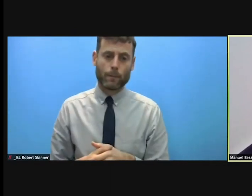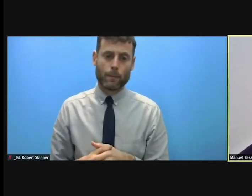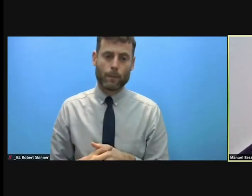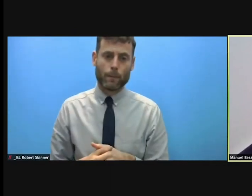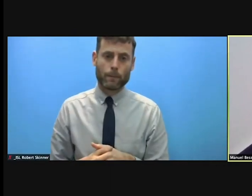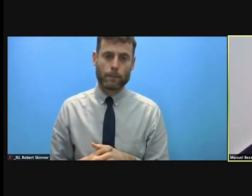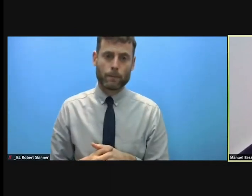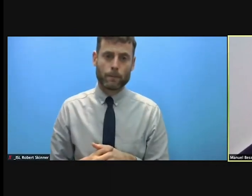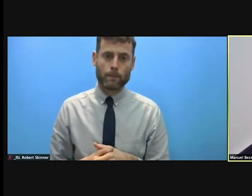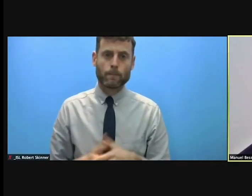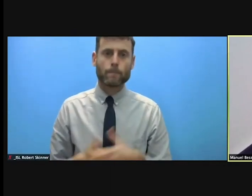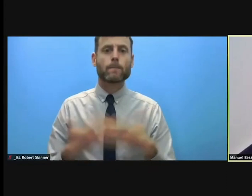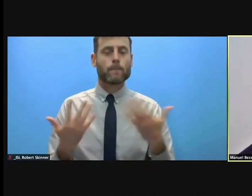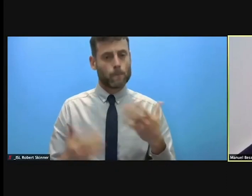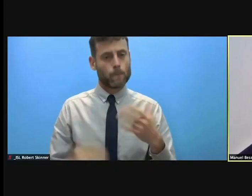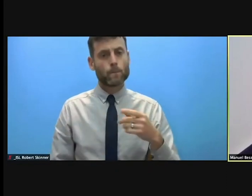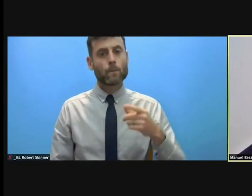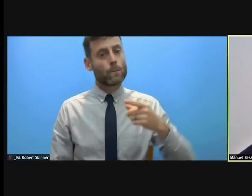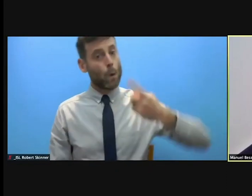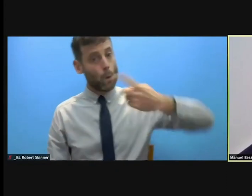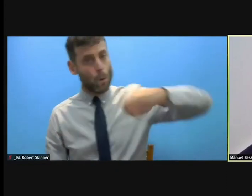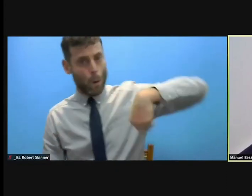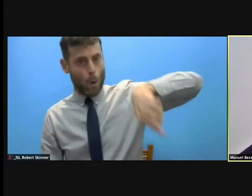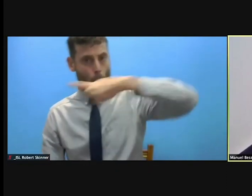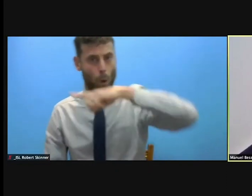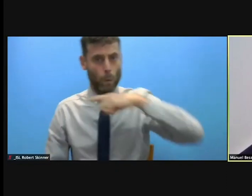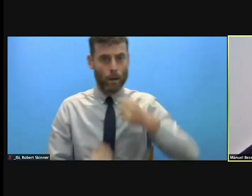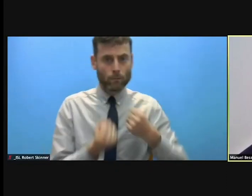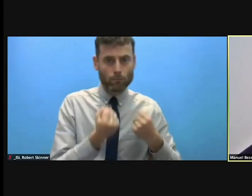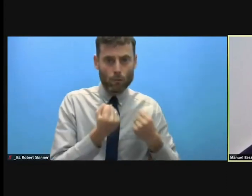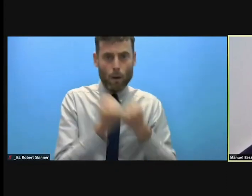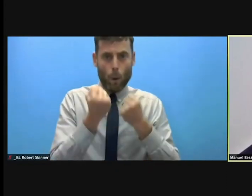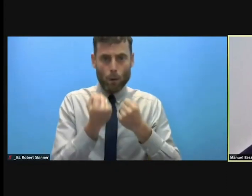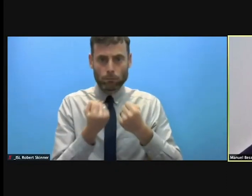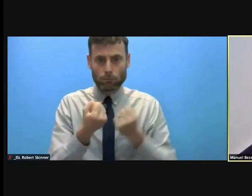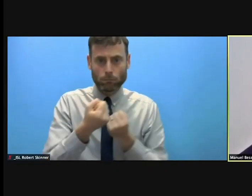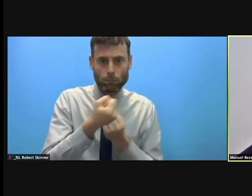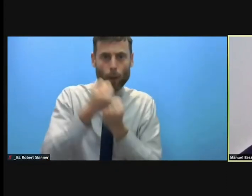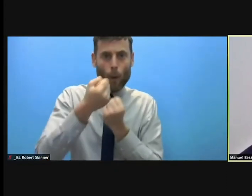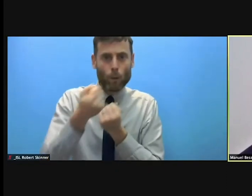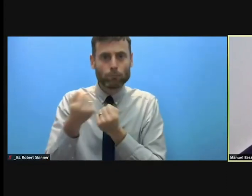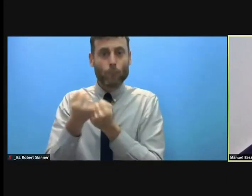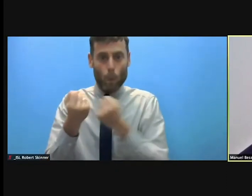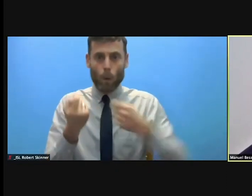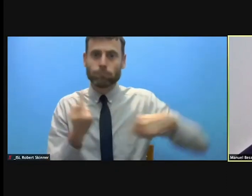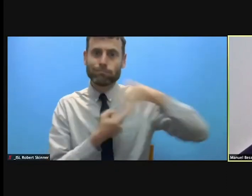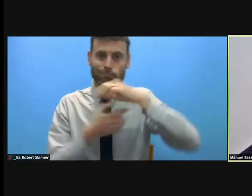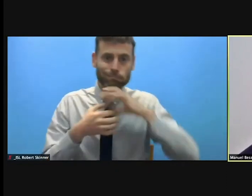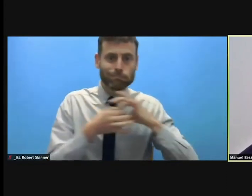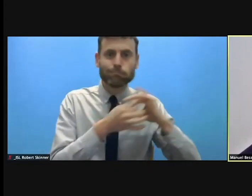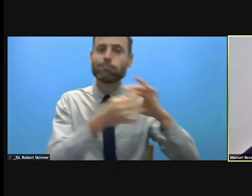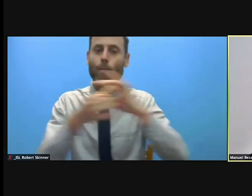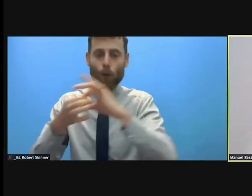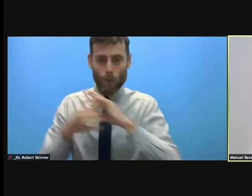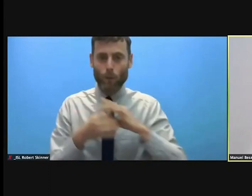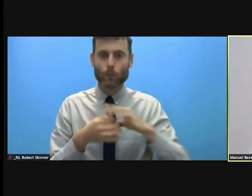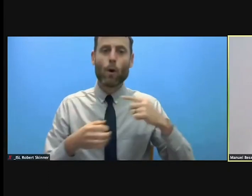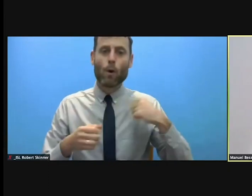we join forces, this centrality of protection can be implemented. In this regard, I call all on you,